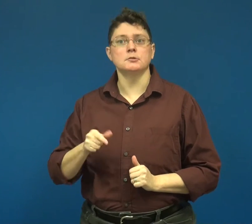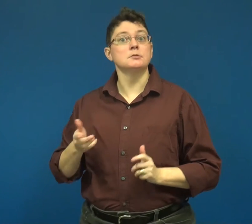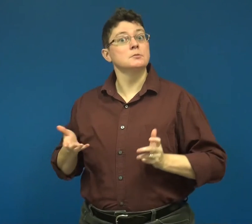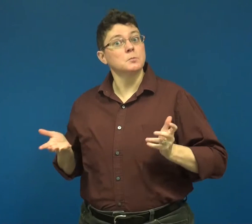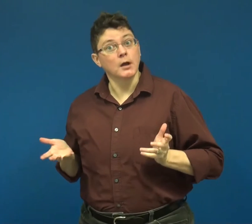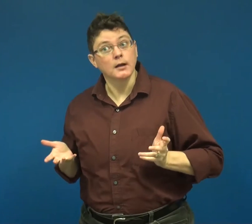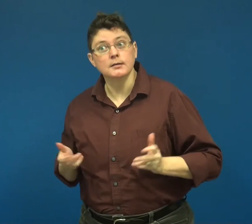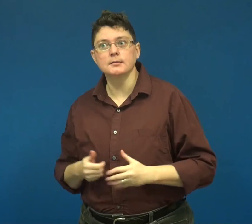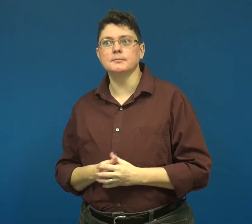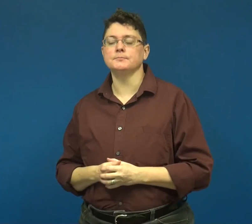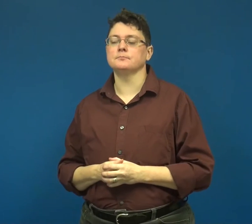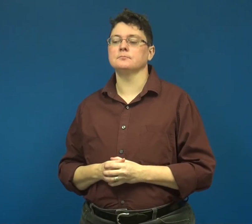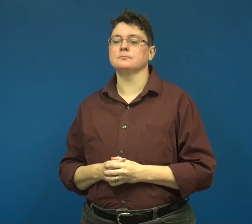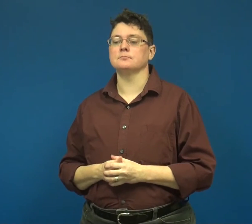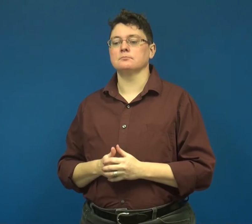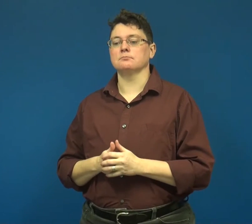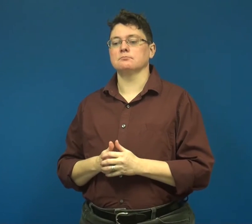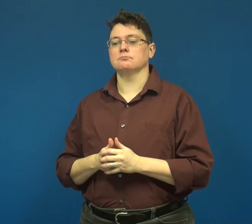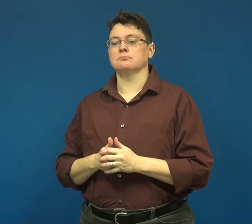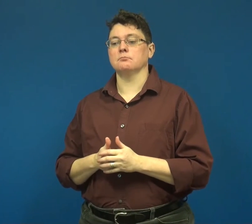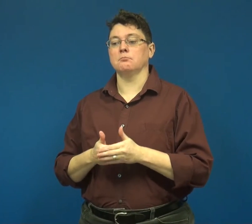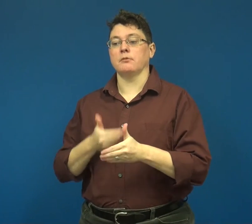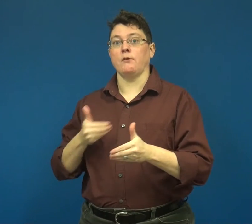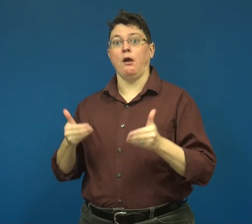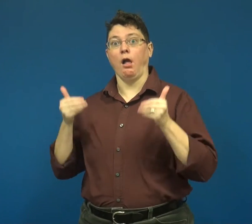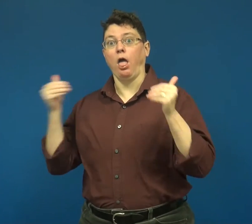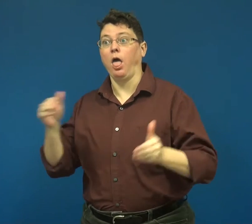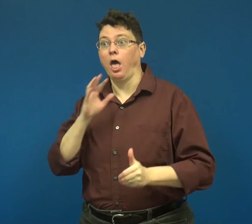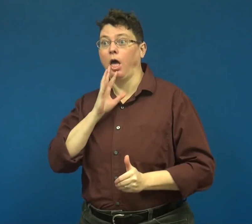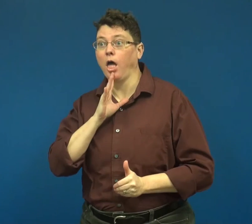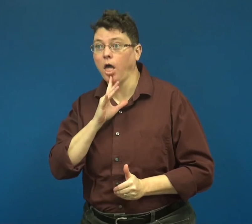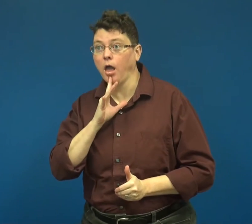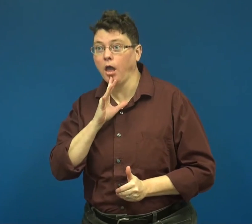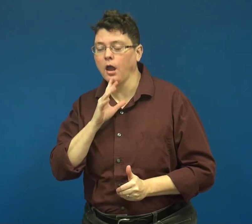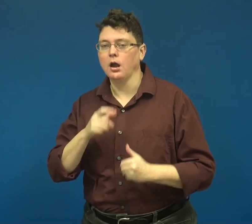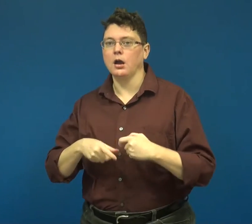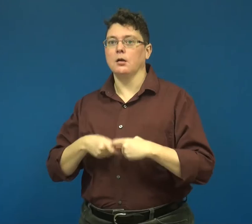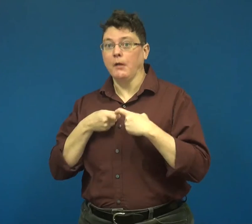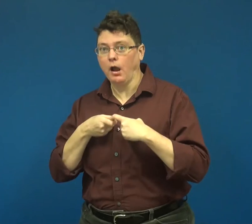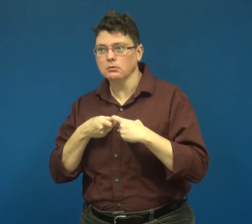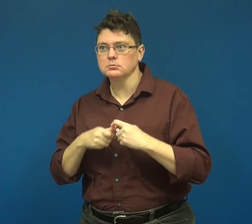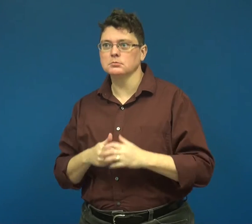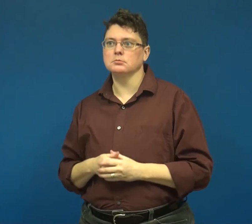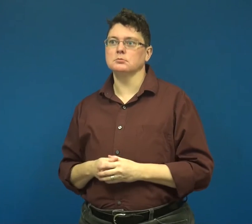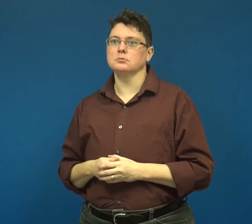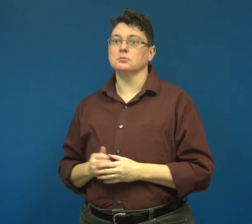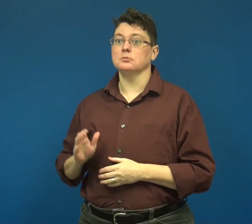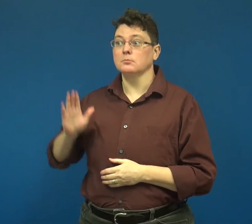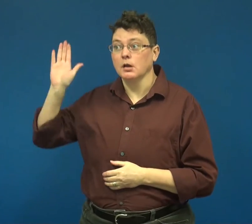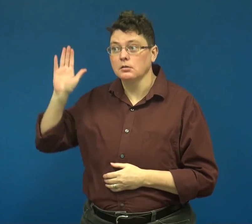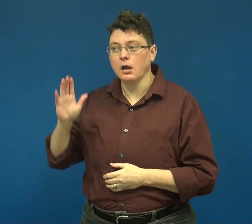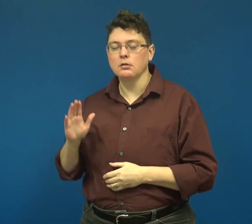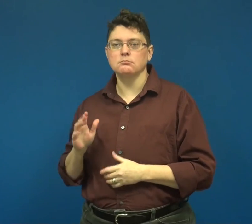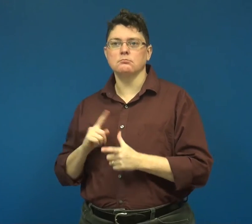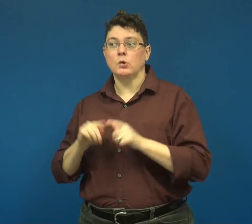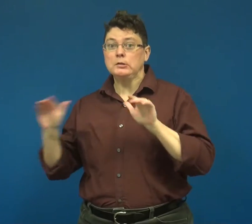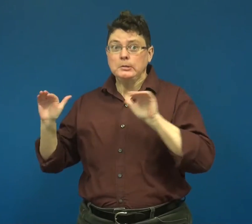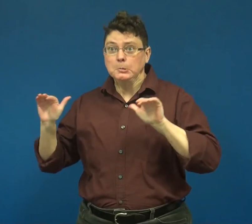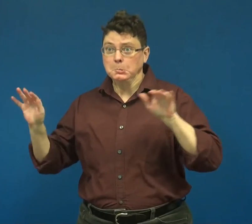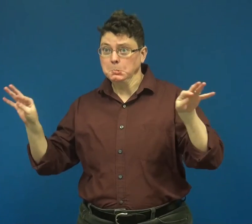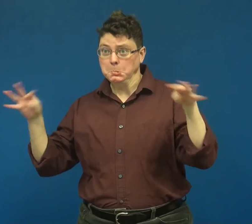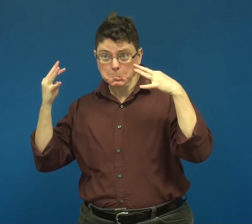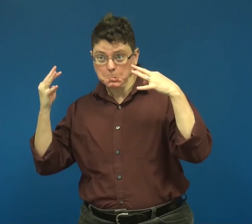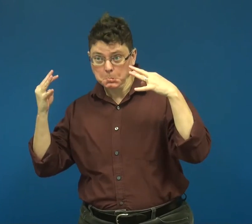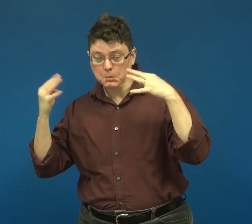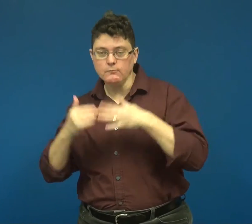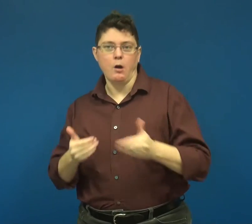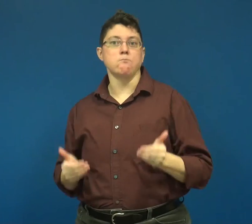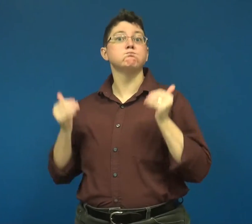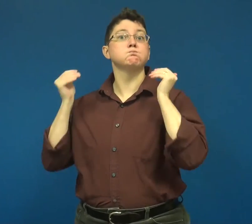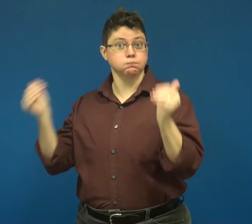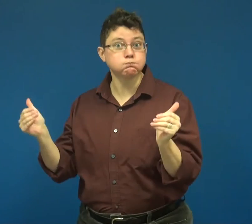which is; each new speaker pauses, raise hand or signal before proceeding to get everyone’s attention.